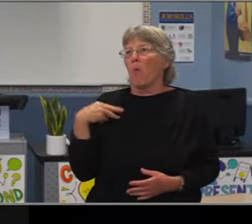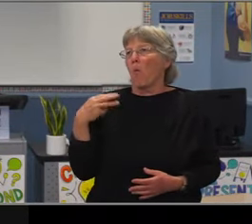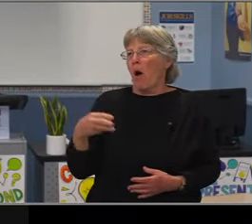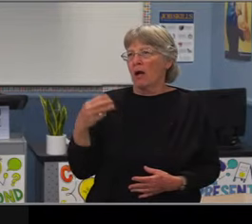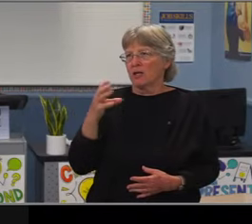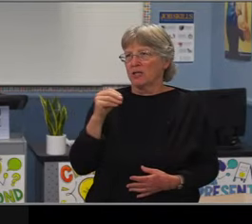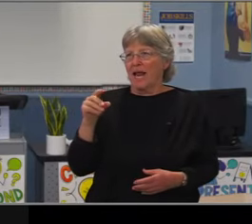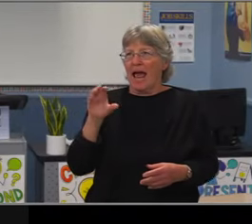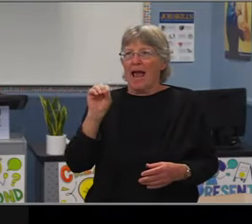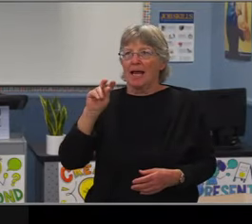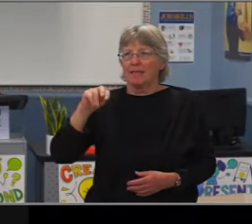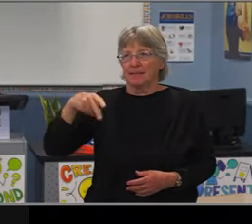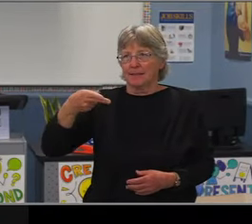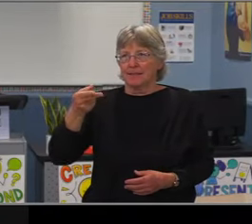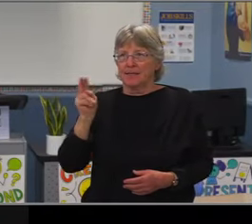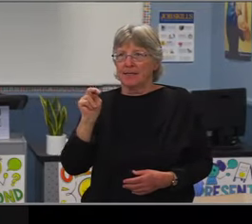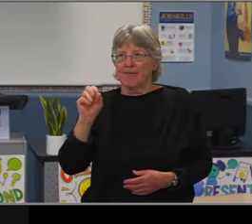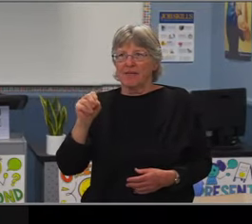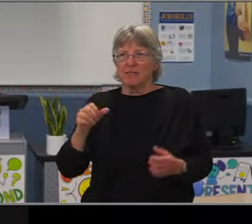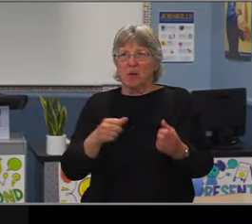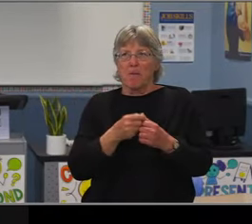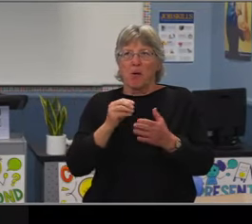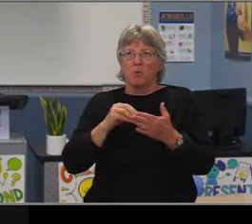Second. Discussion?